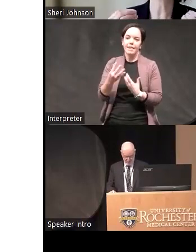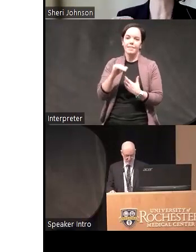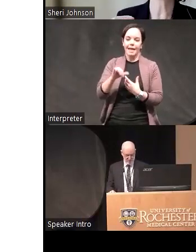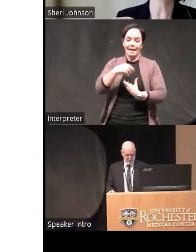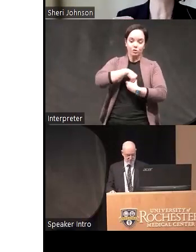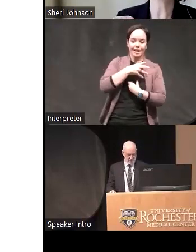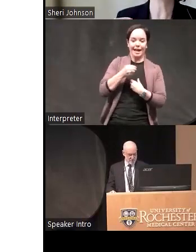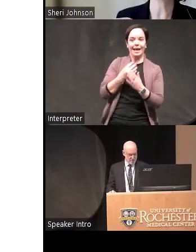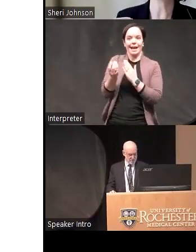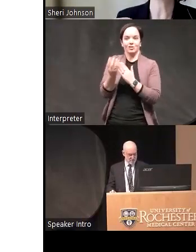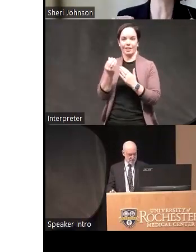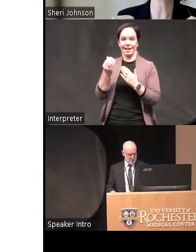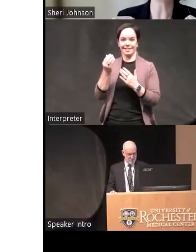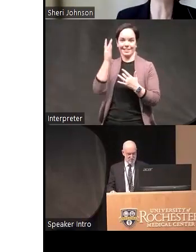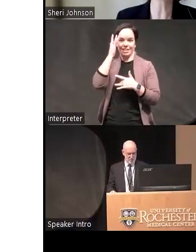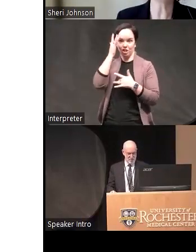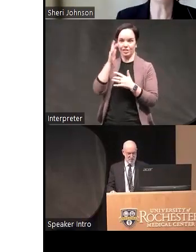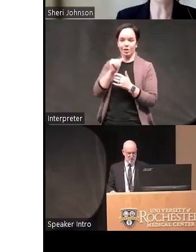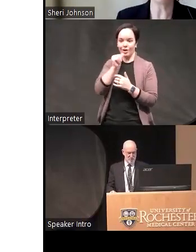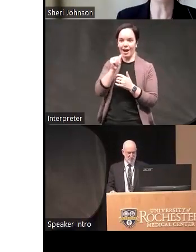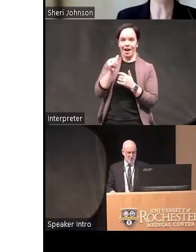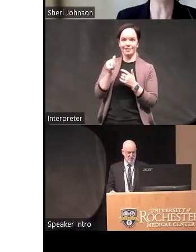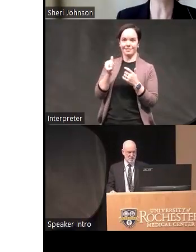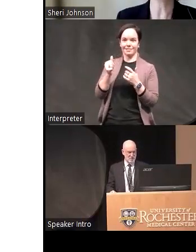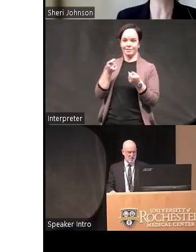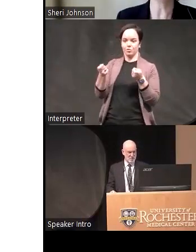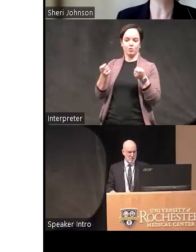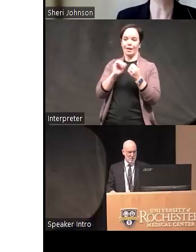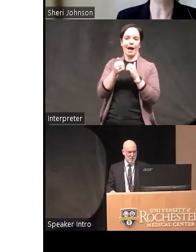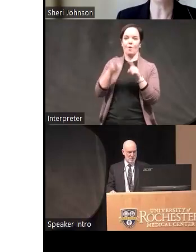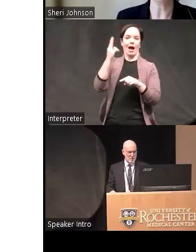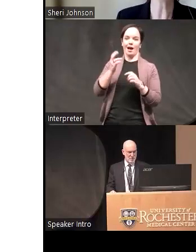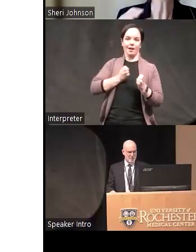externalizing conditions are not moderating how high the emotion related impulsivity is